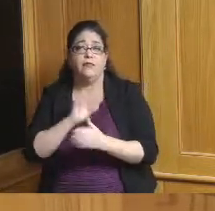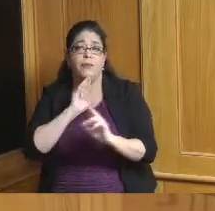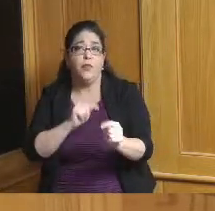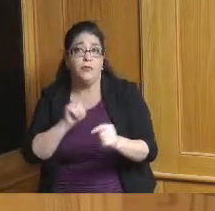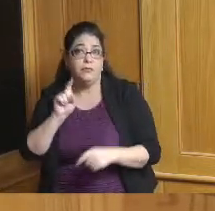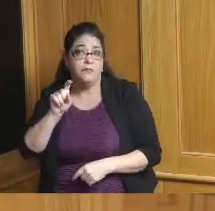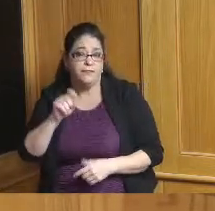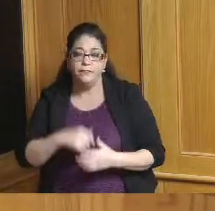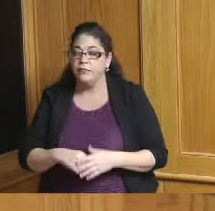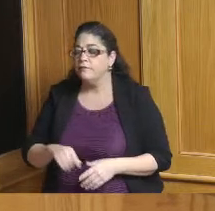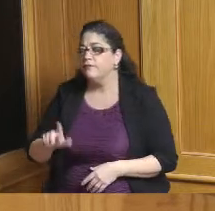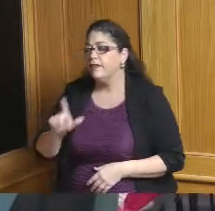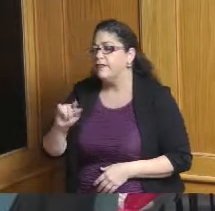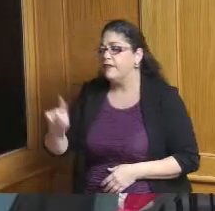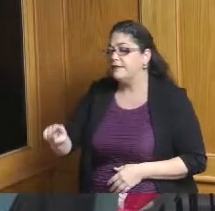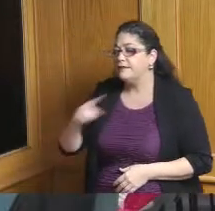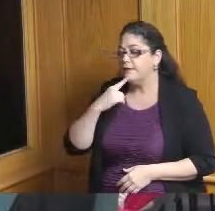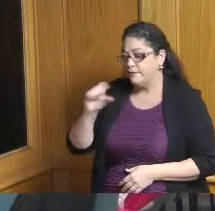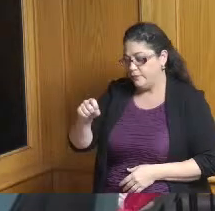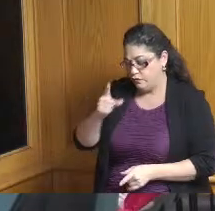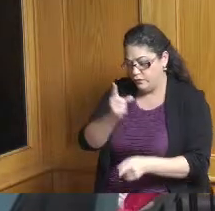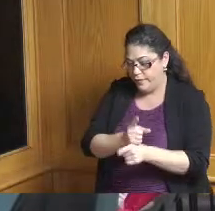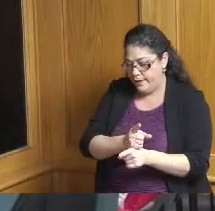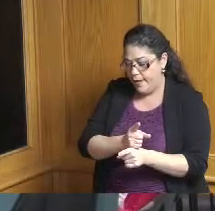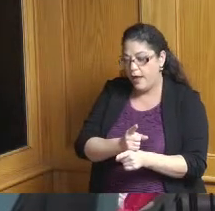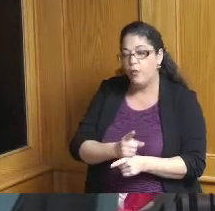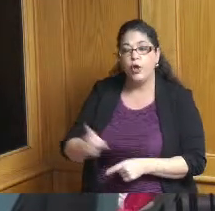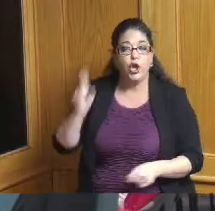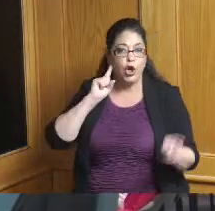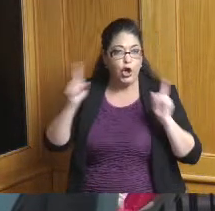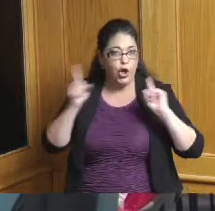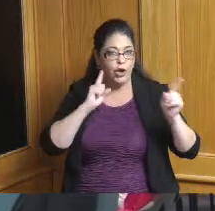connect those two dots one of the things we heard from fortune fives over and over and over again